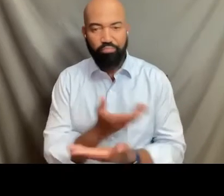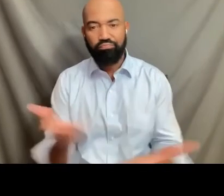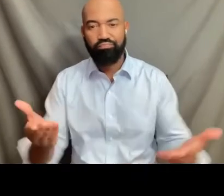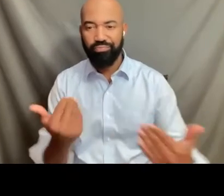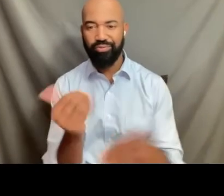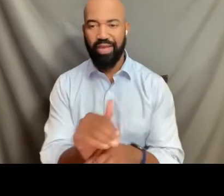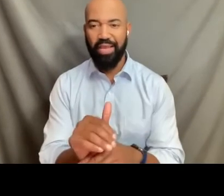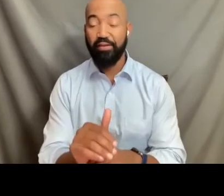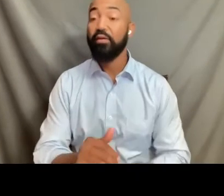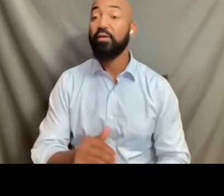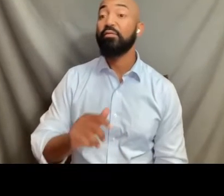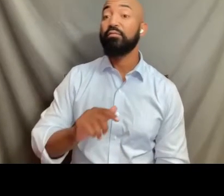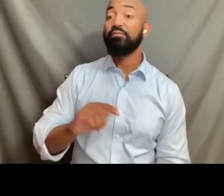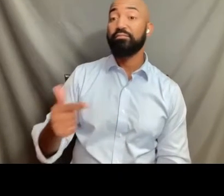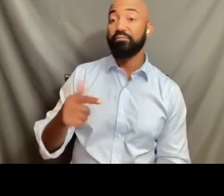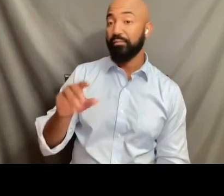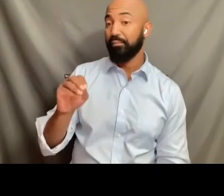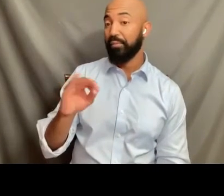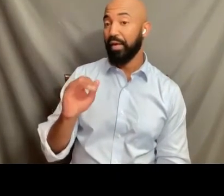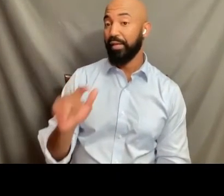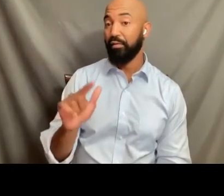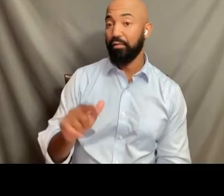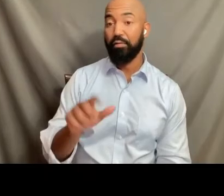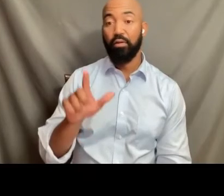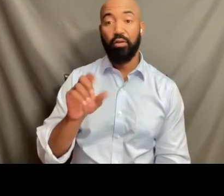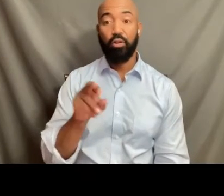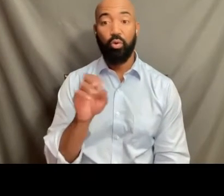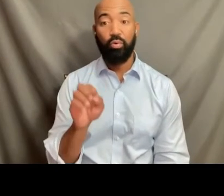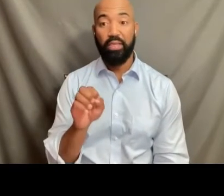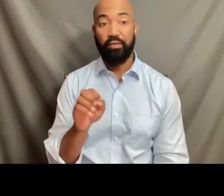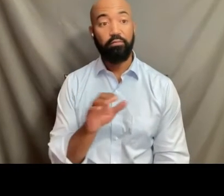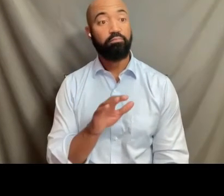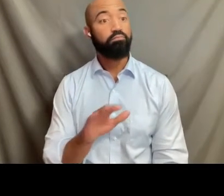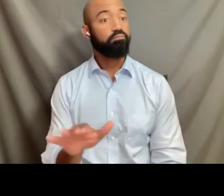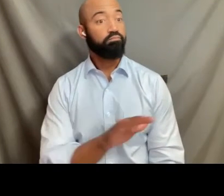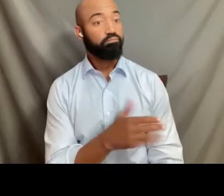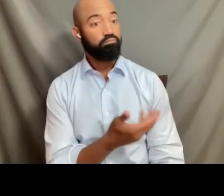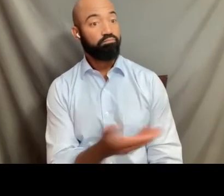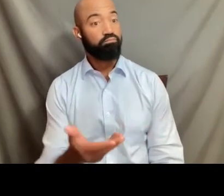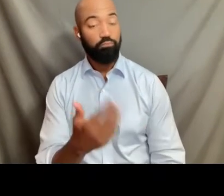Loree, Michael, and all of you to your questions and comments in the time that we have left.